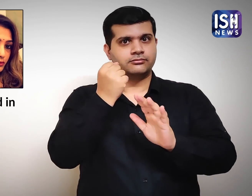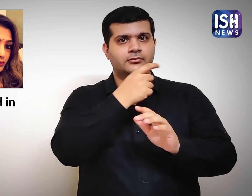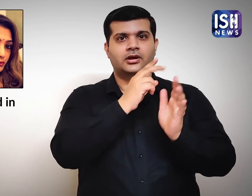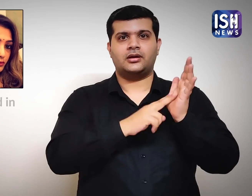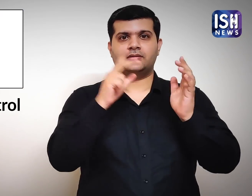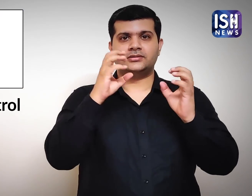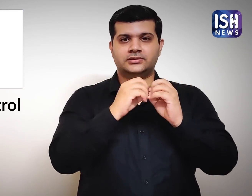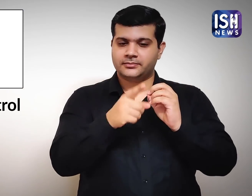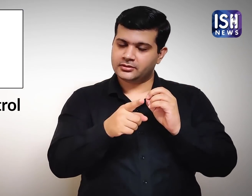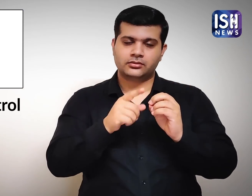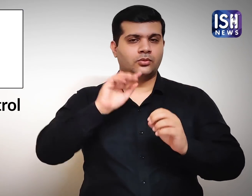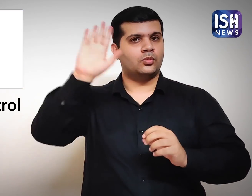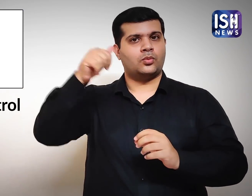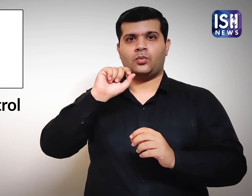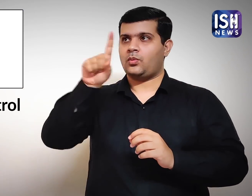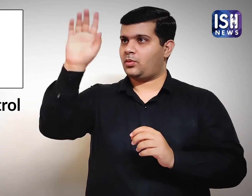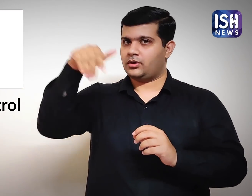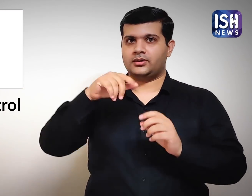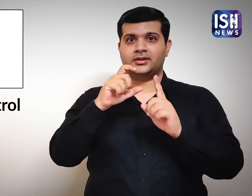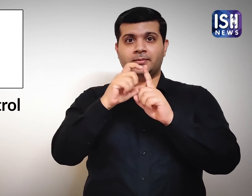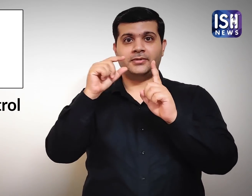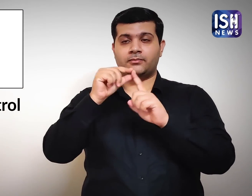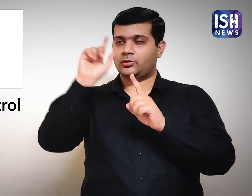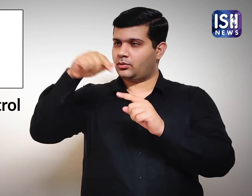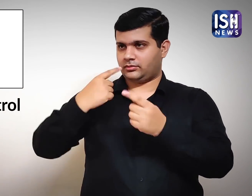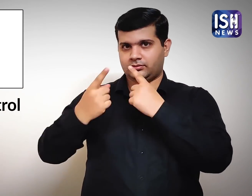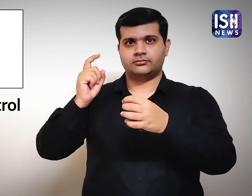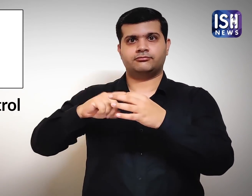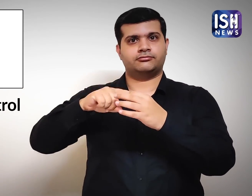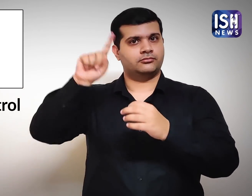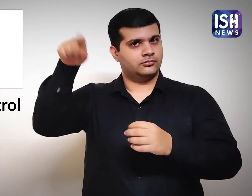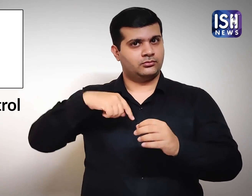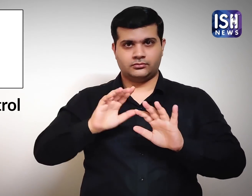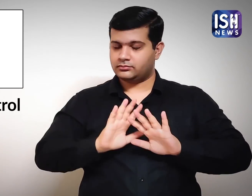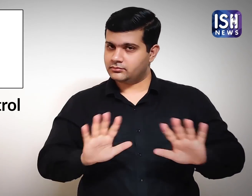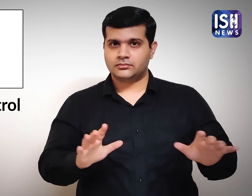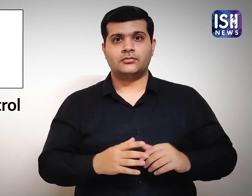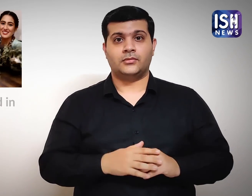the NCB has summoned Deepika Padukone for questioning.